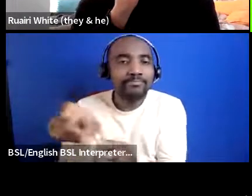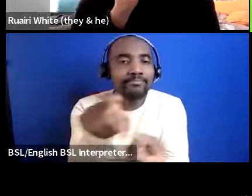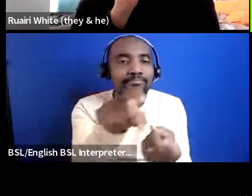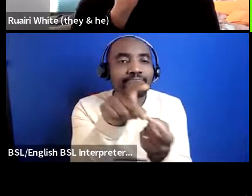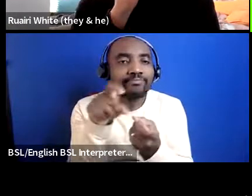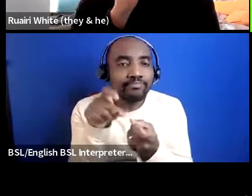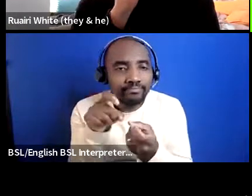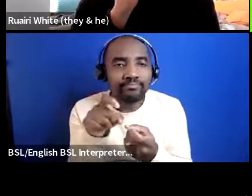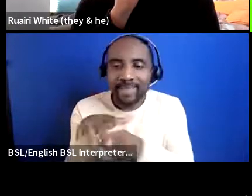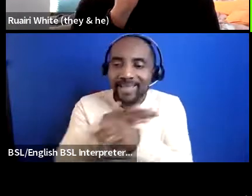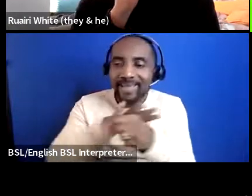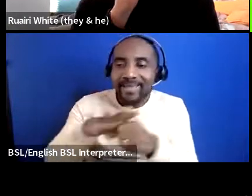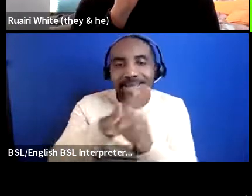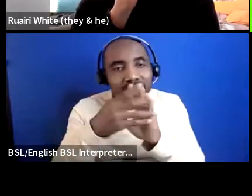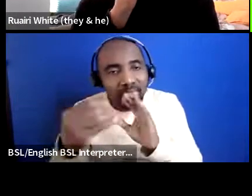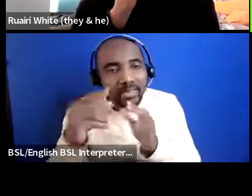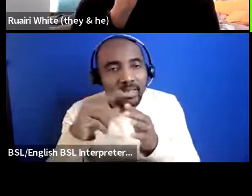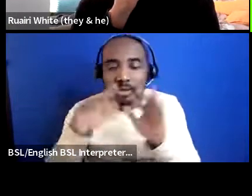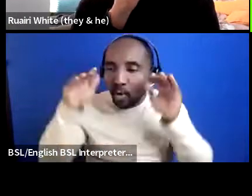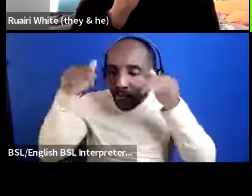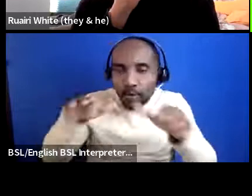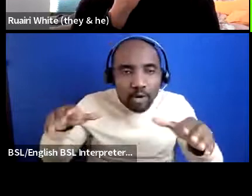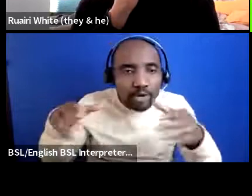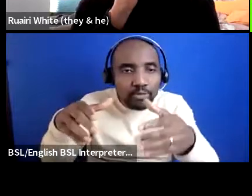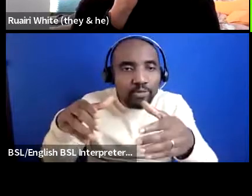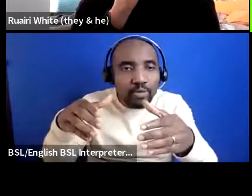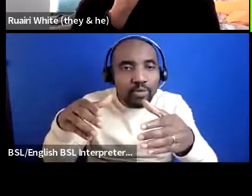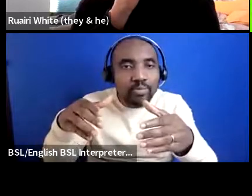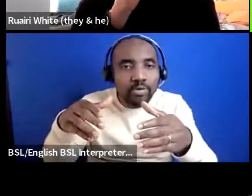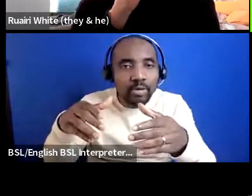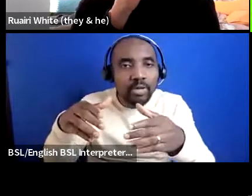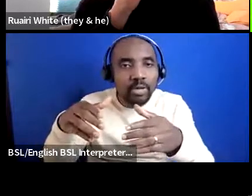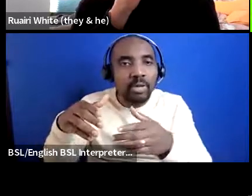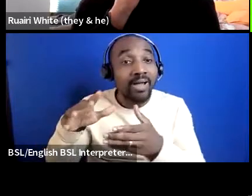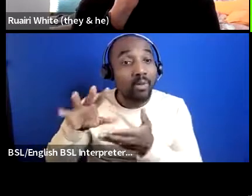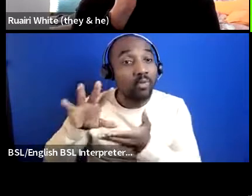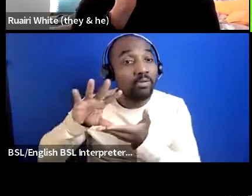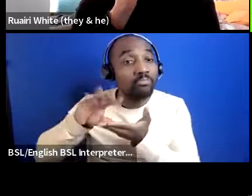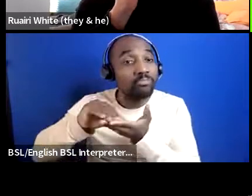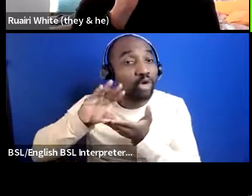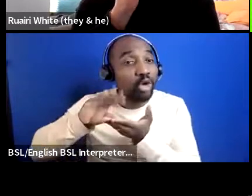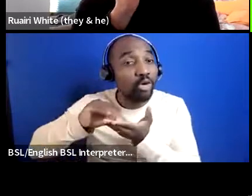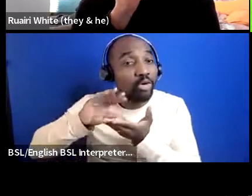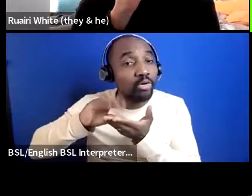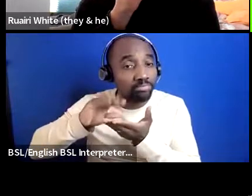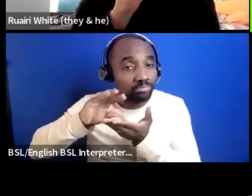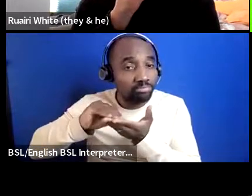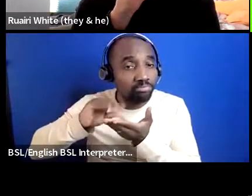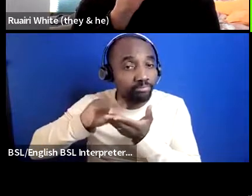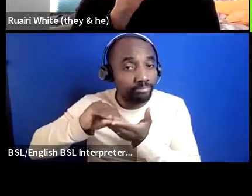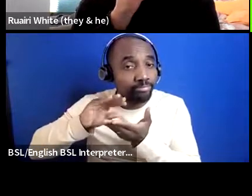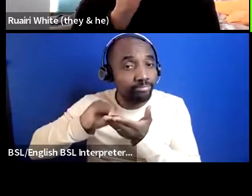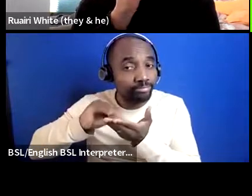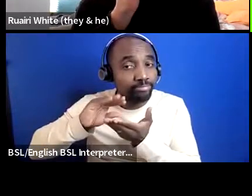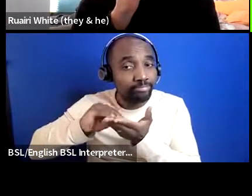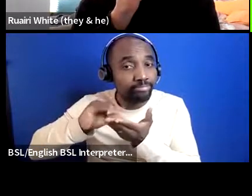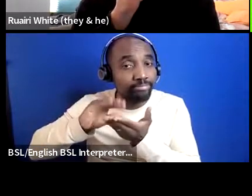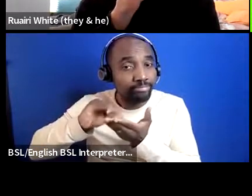sometimes we'll we'll audio record those uh those sessions as well so we can so we can kind of draw